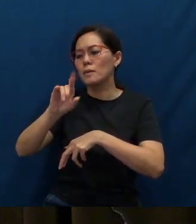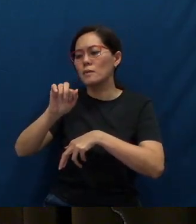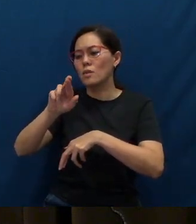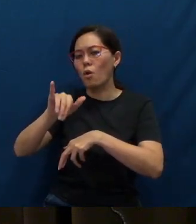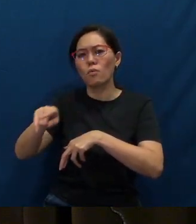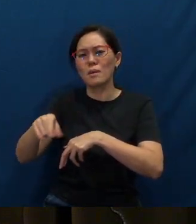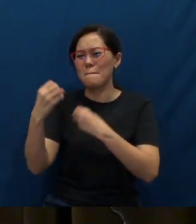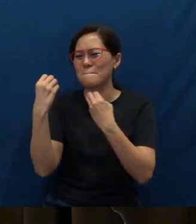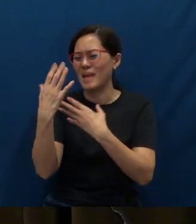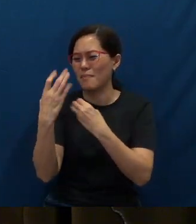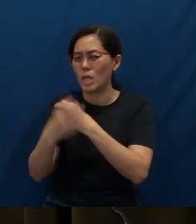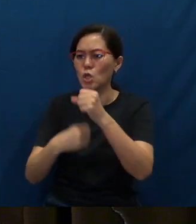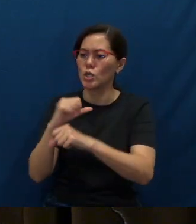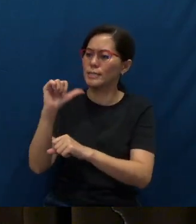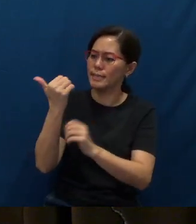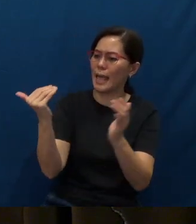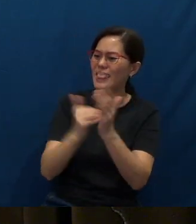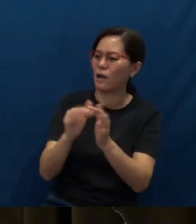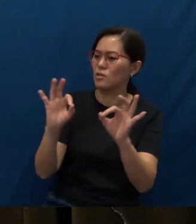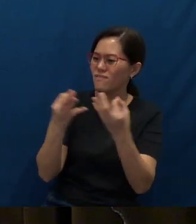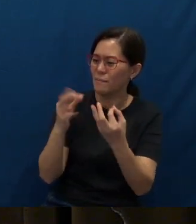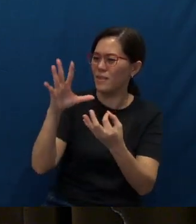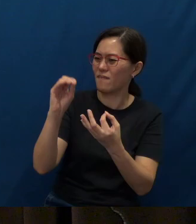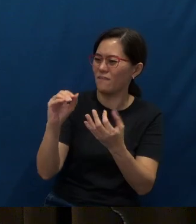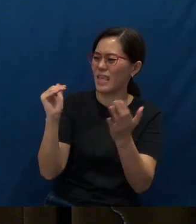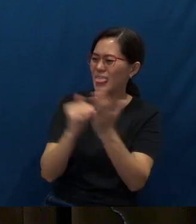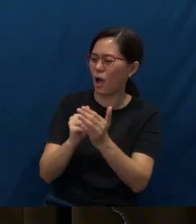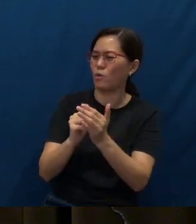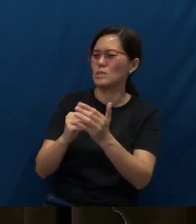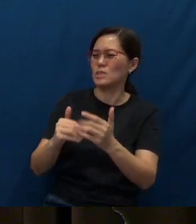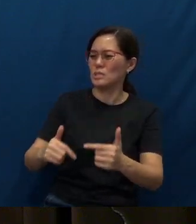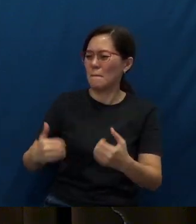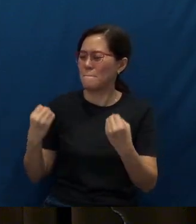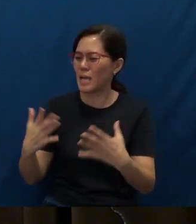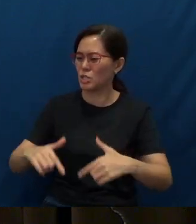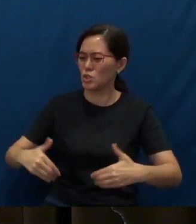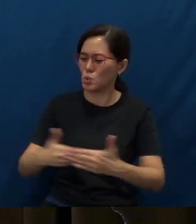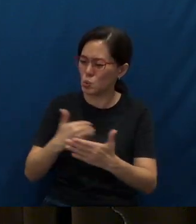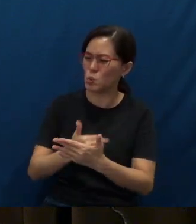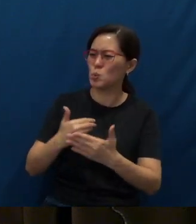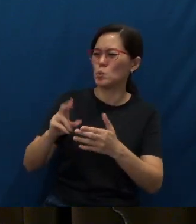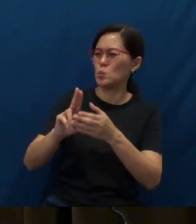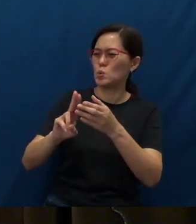10,000 families, 50,000 occupants and many new residential units have already come up.